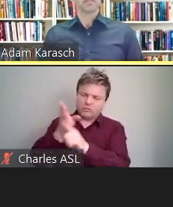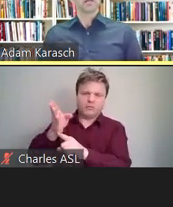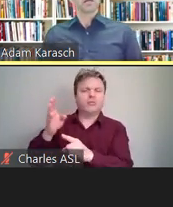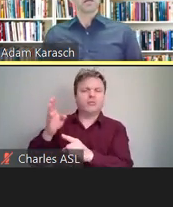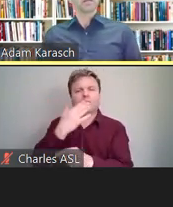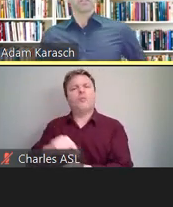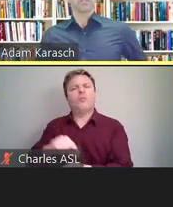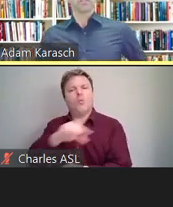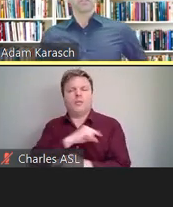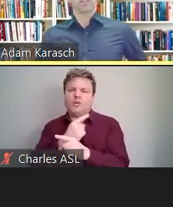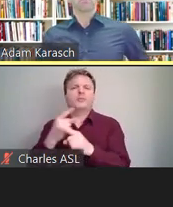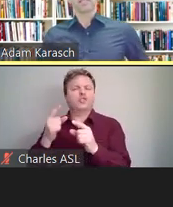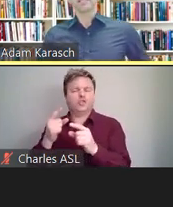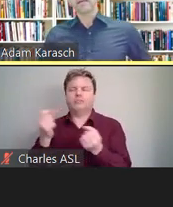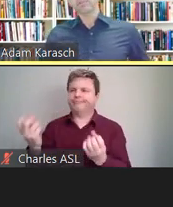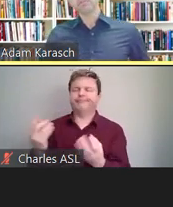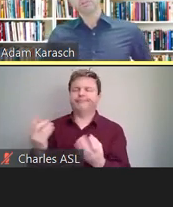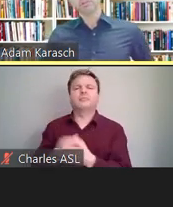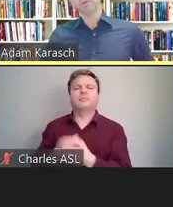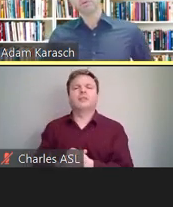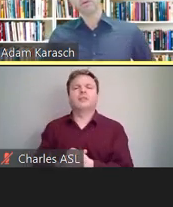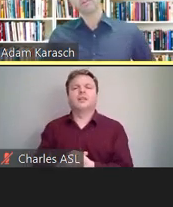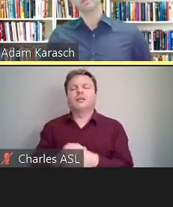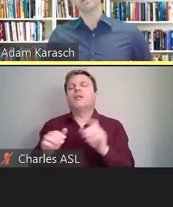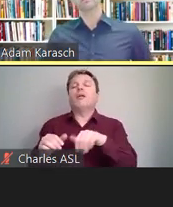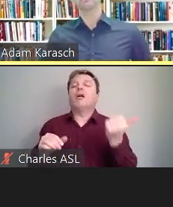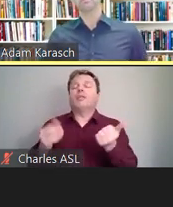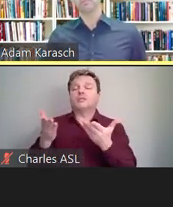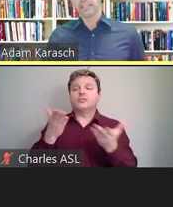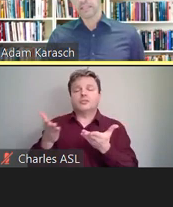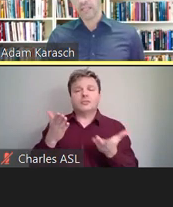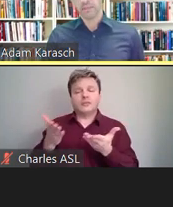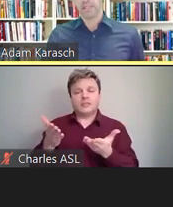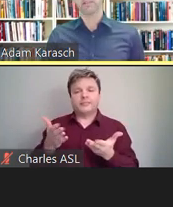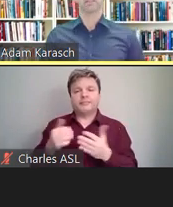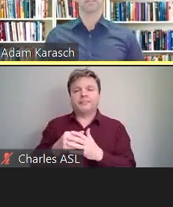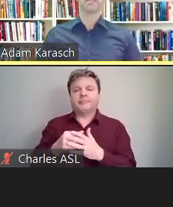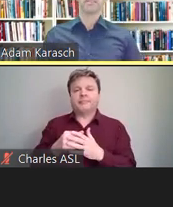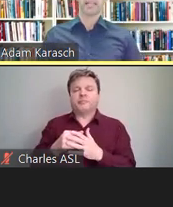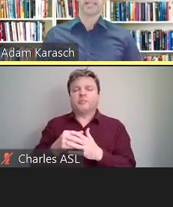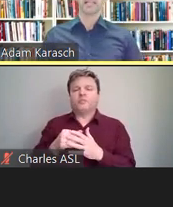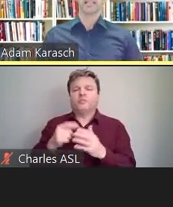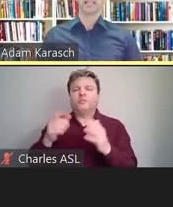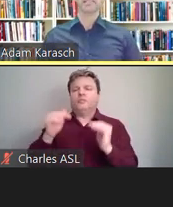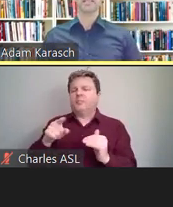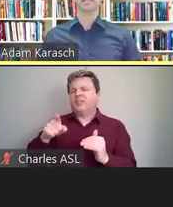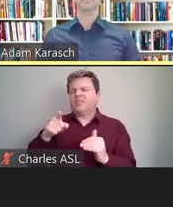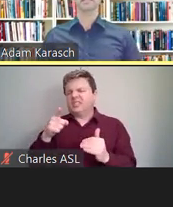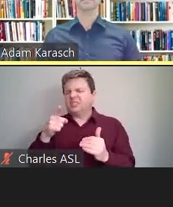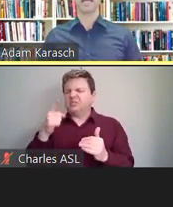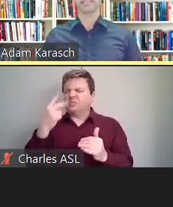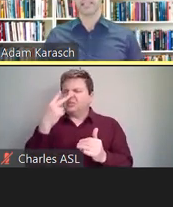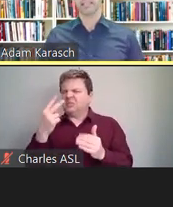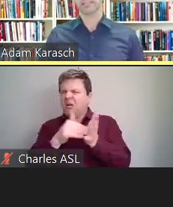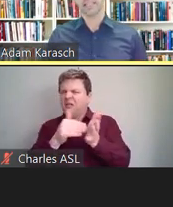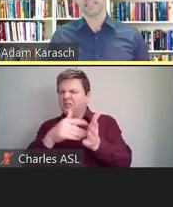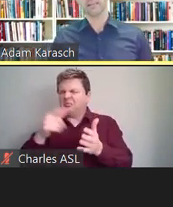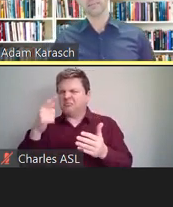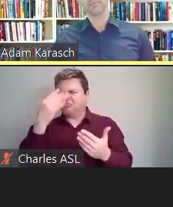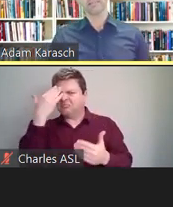Another service that you might not be familiar with is less common is tactile ASL-- tactile signing.